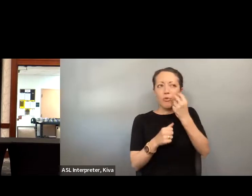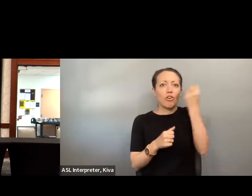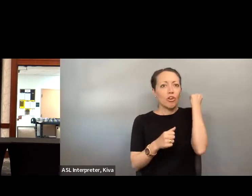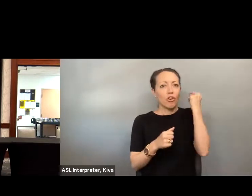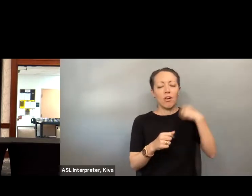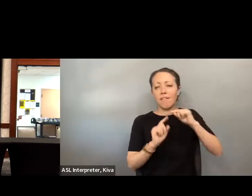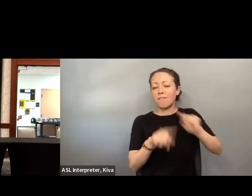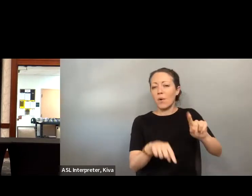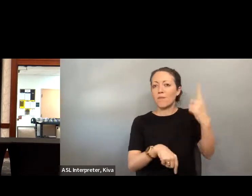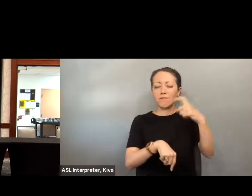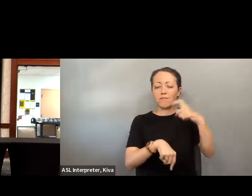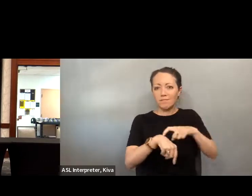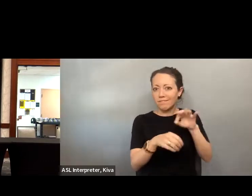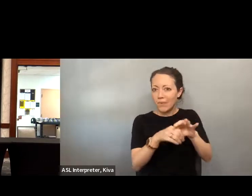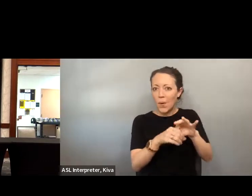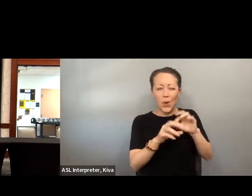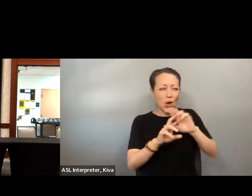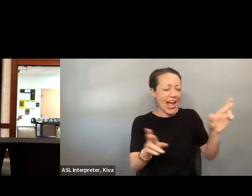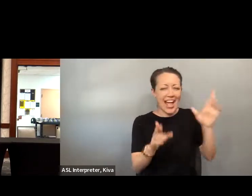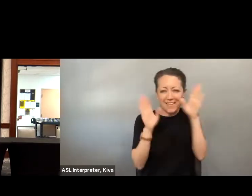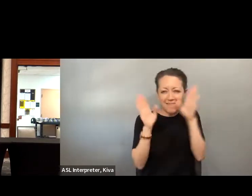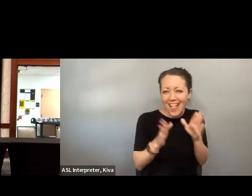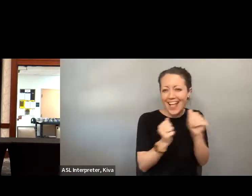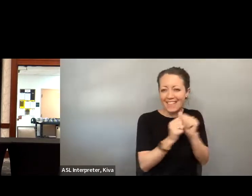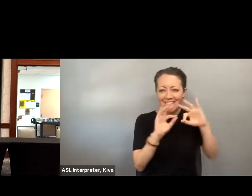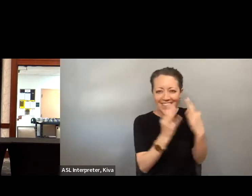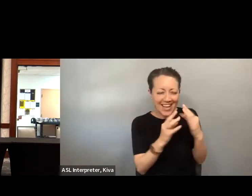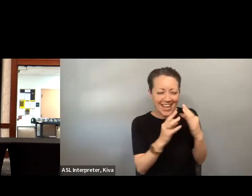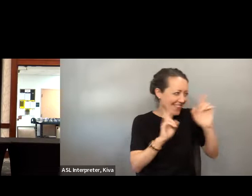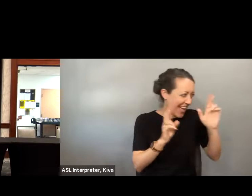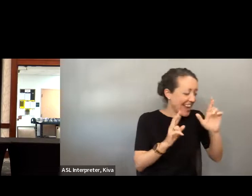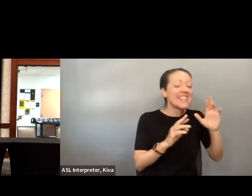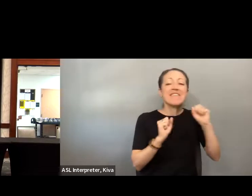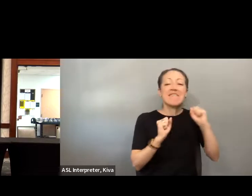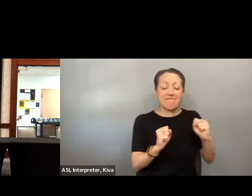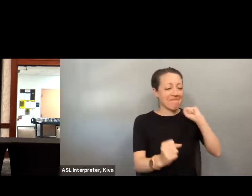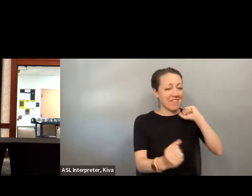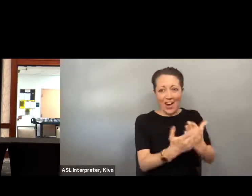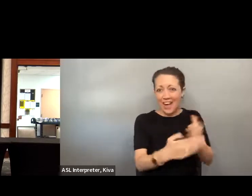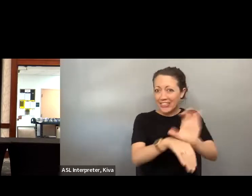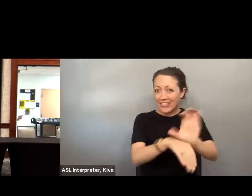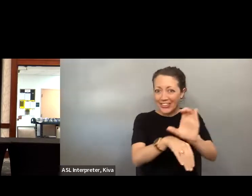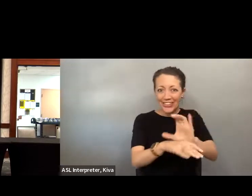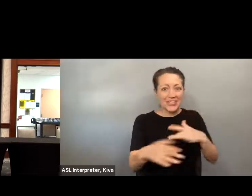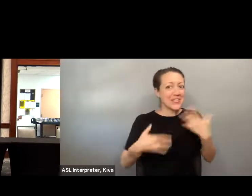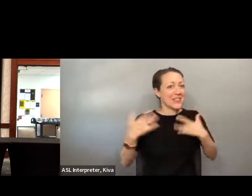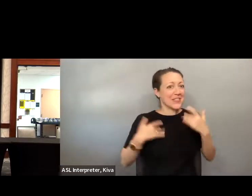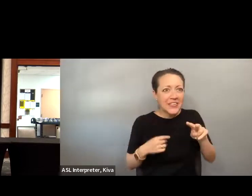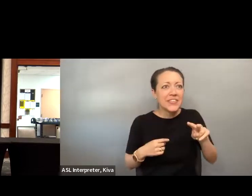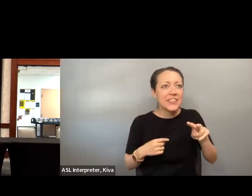several times before both to accompany one or both of my parents to vote or once before to volunteer on election day I've been to this location times before, both to a company, one or both of my parents to vote, or once before to volunteer on election day, but this time voters were being directed up, a half flight.